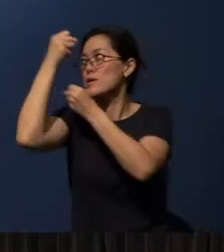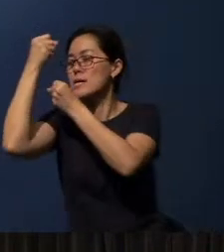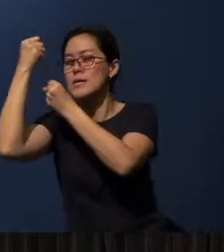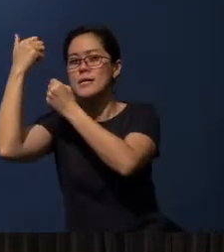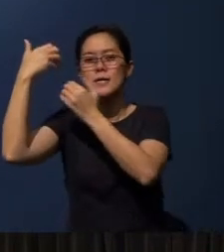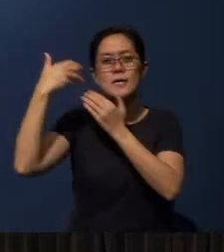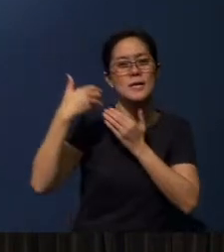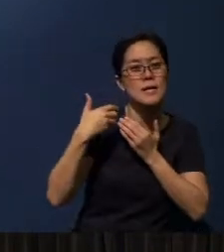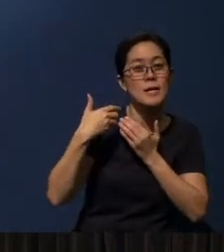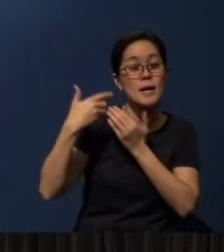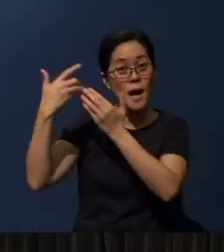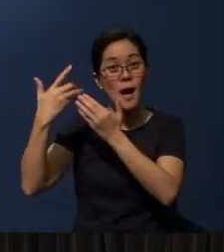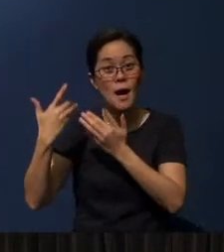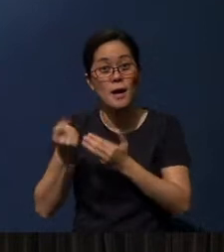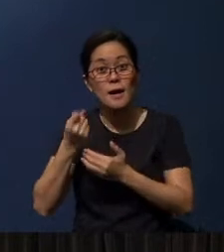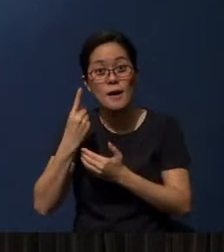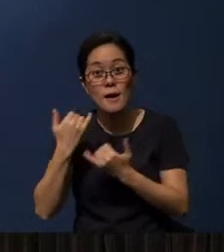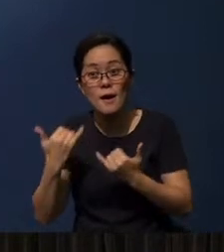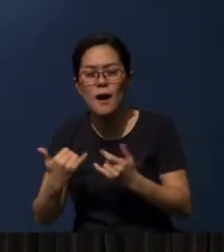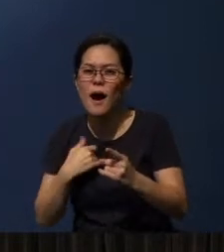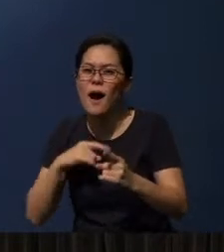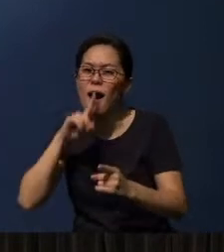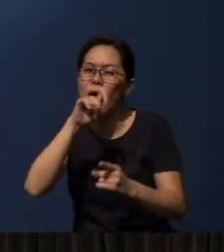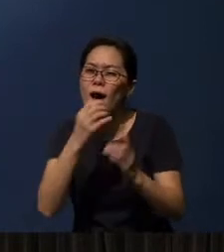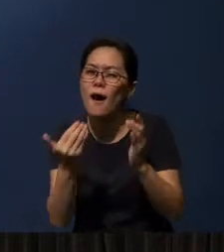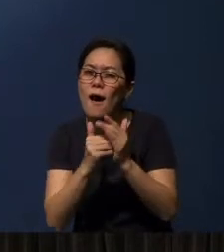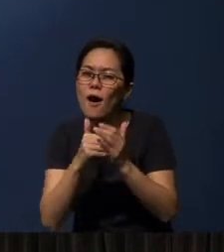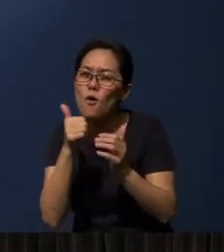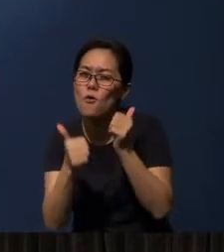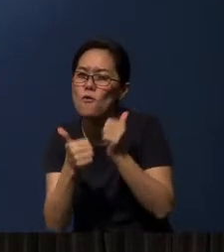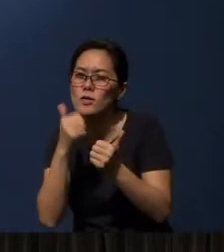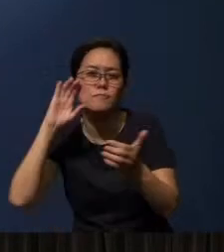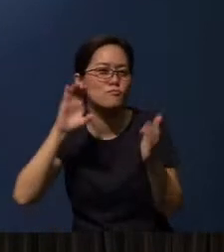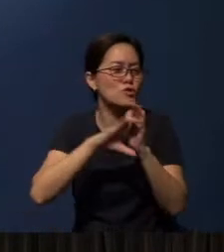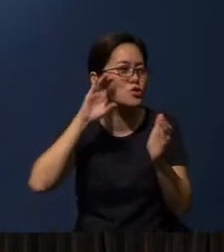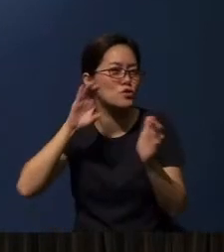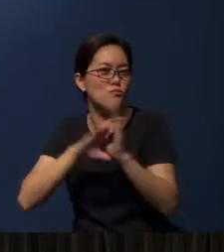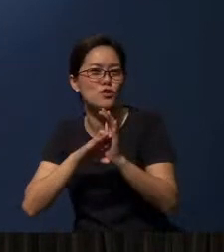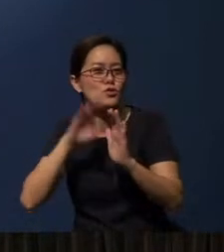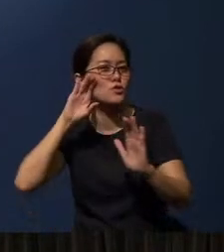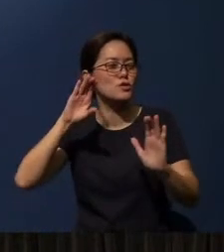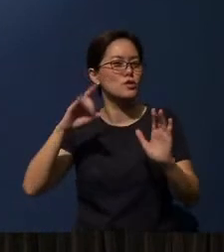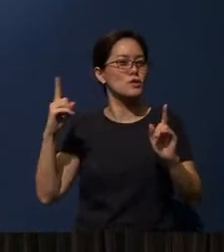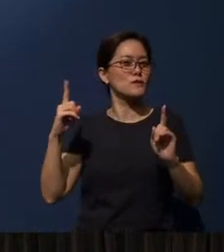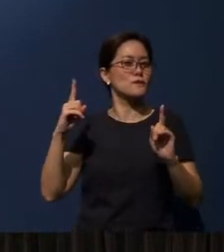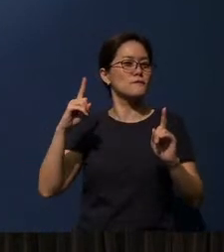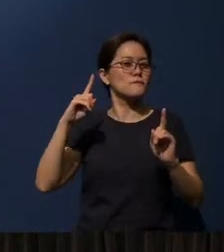So having this understanding now, let me ask you again this question: Which of these two, then, is a picture of biblical faith?